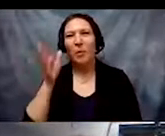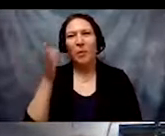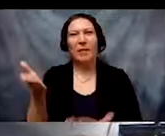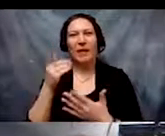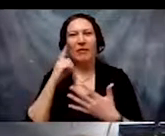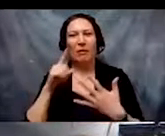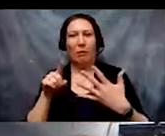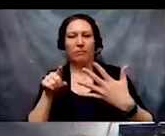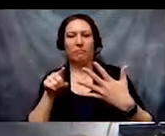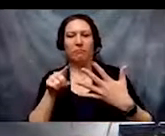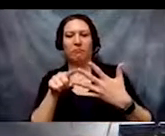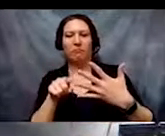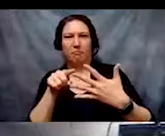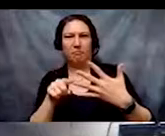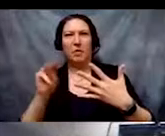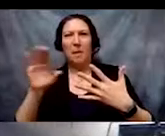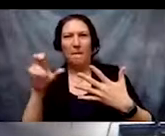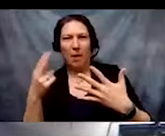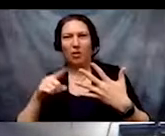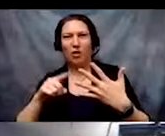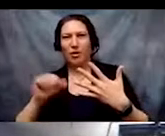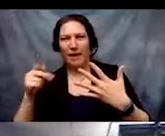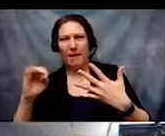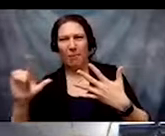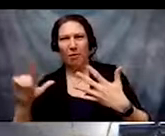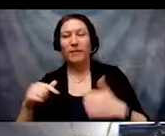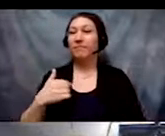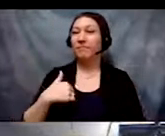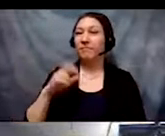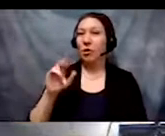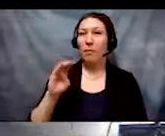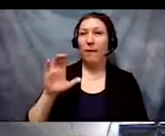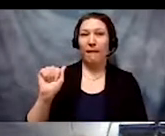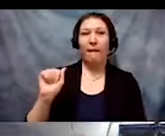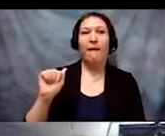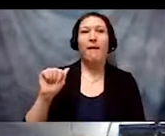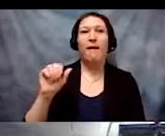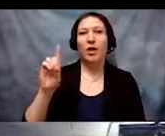Again I'm Rebecca Dosch-Brown. My pronouns are are she/her, or they/theirs.